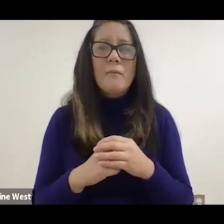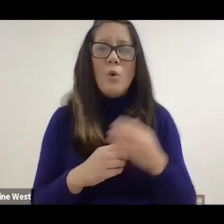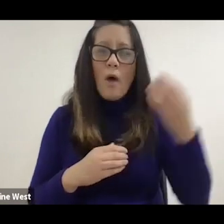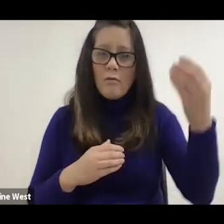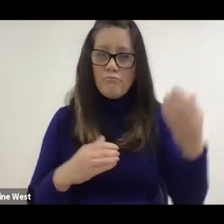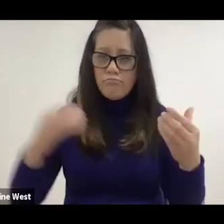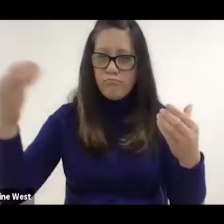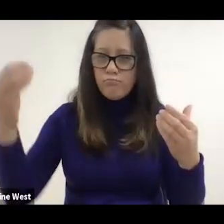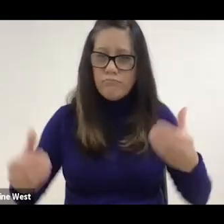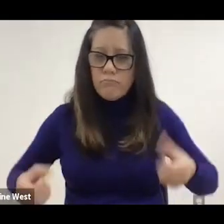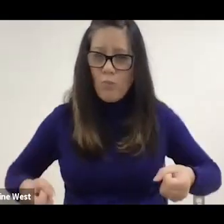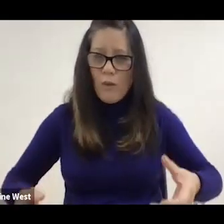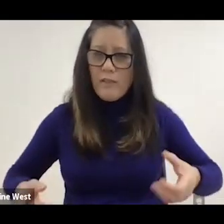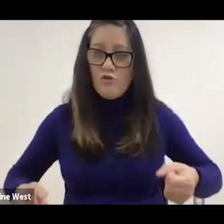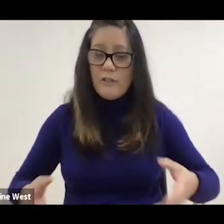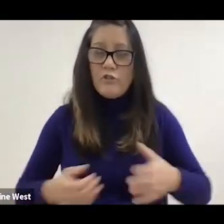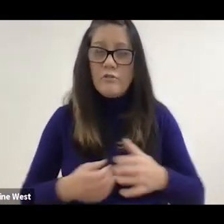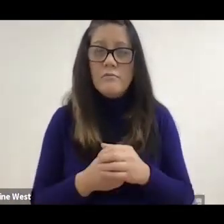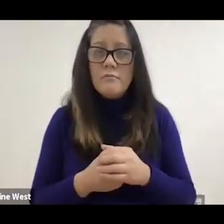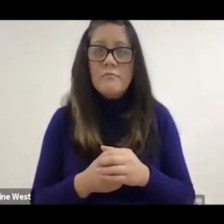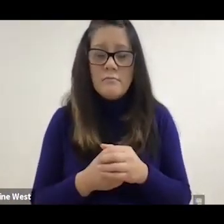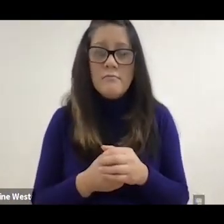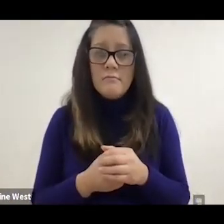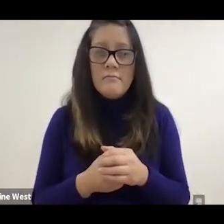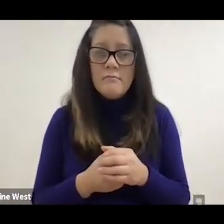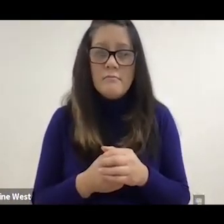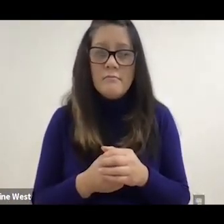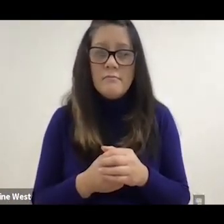wheelchairs and assist wheelchair